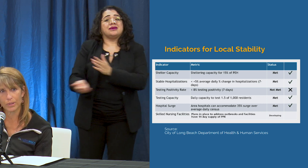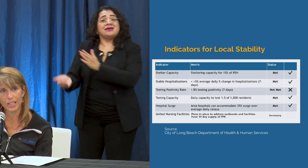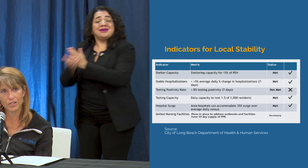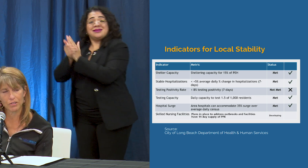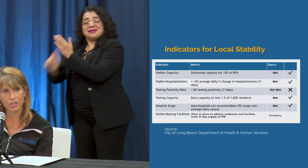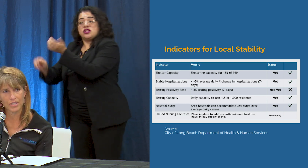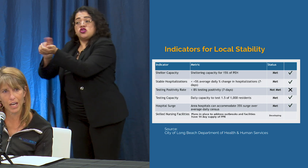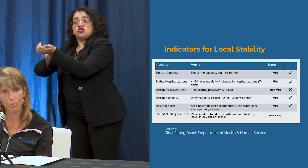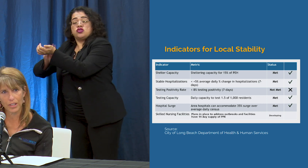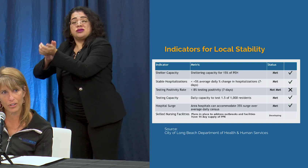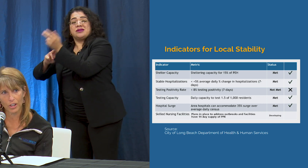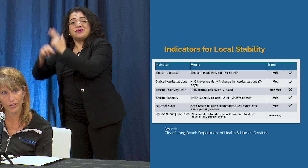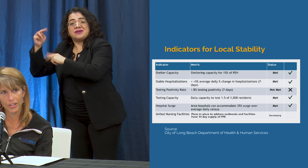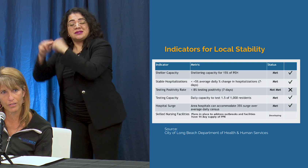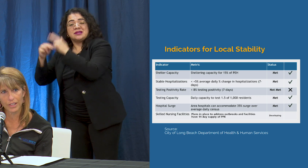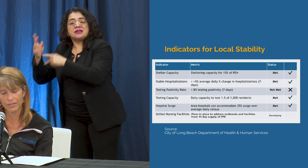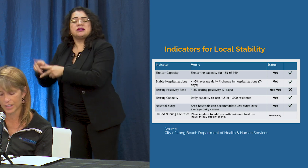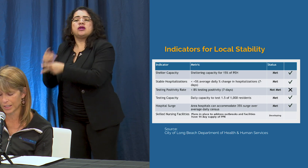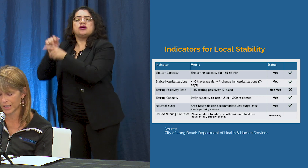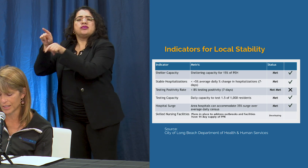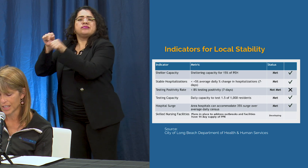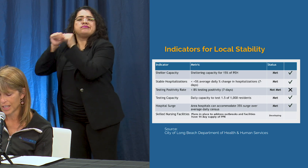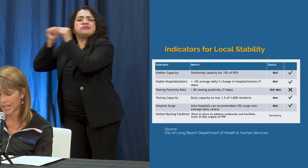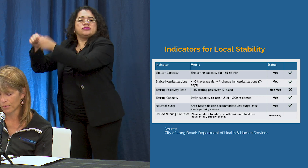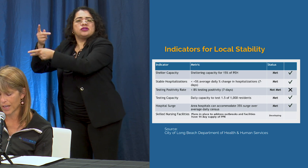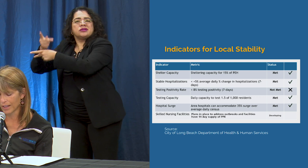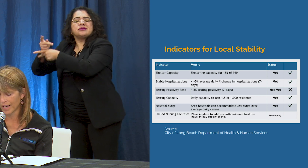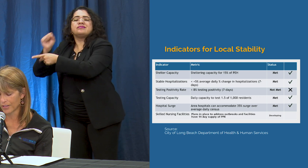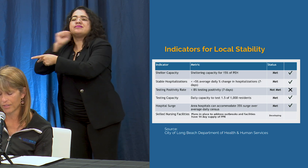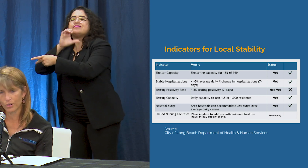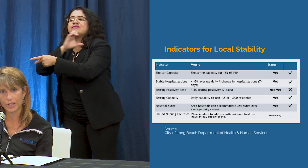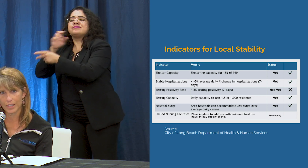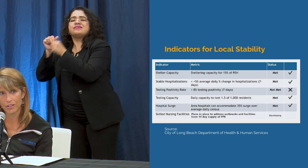place to address outbreaks and all the different facilities as well as a 14 day